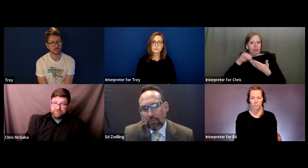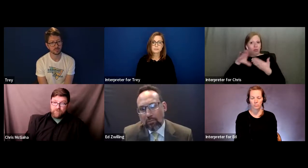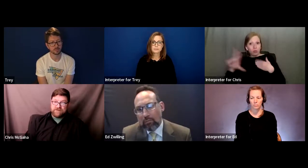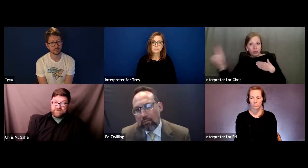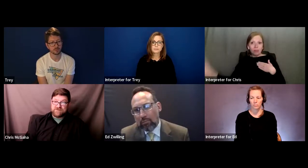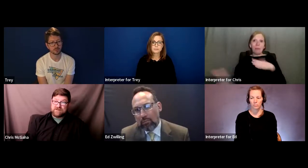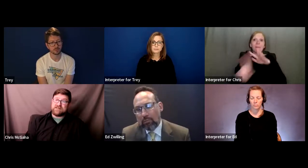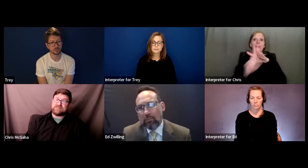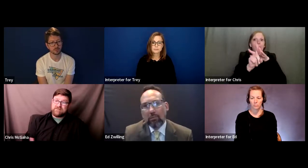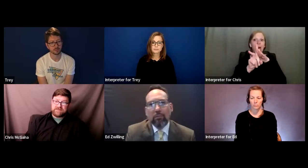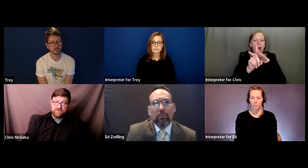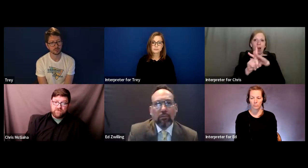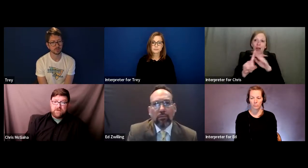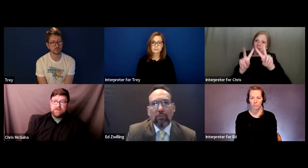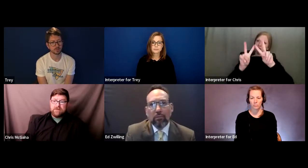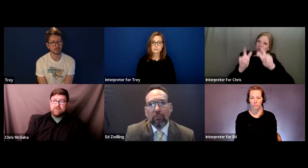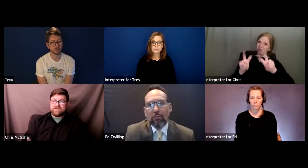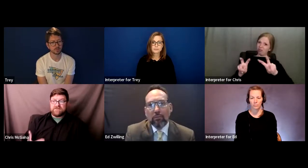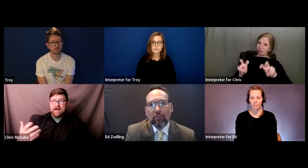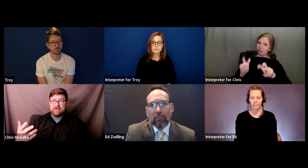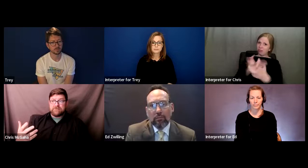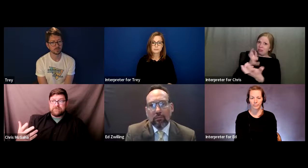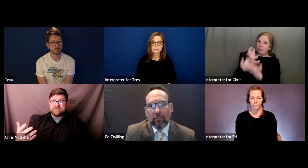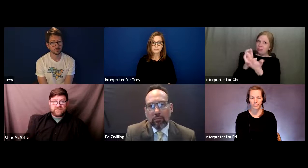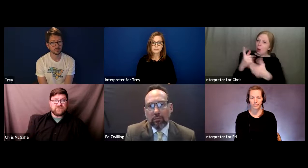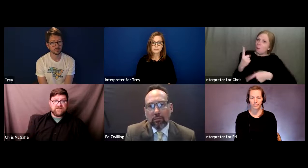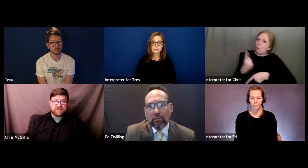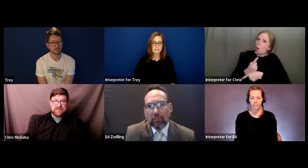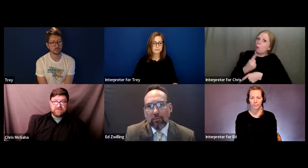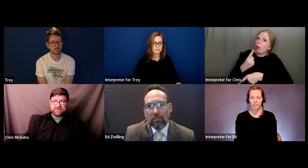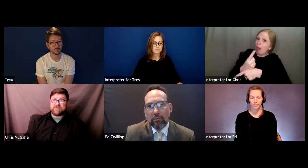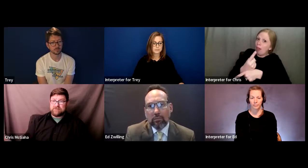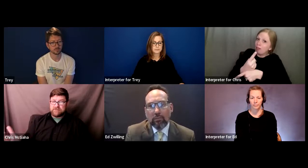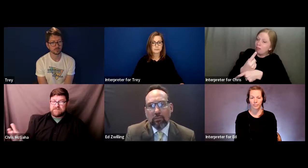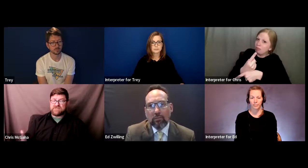appropriate for the Deaf student, because I'll say that too; there's a lot of teachers